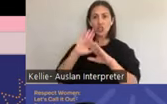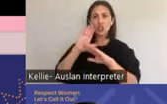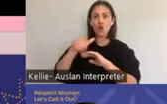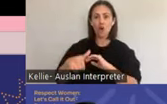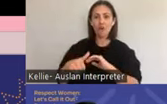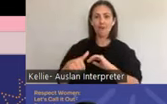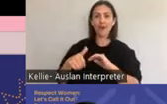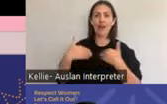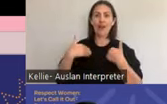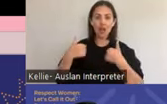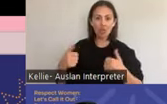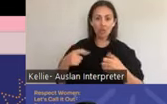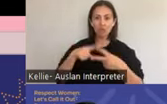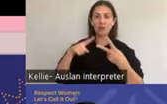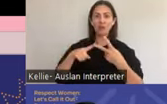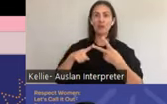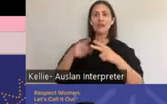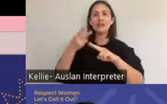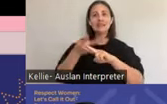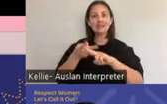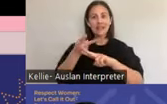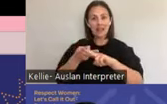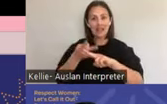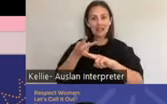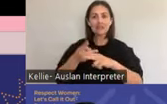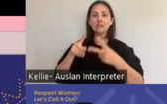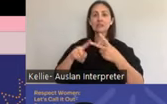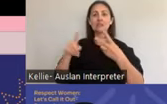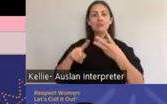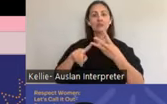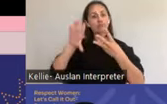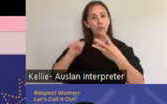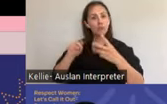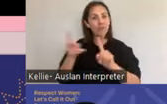priorities are included ro ensure the framework remains focused on the goals of the strategy.